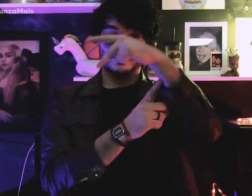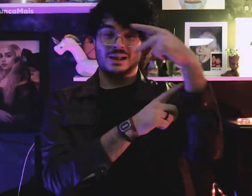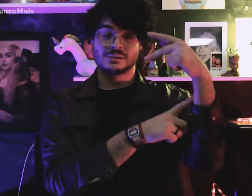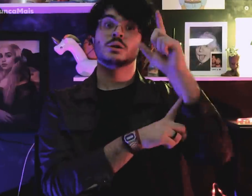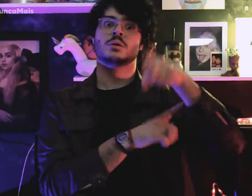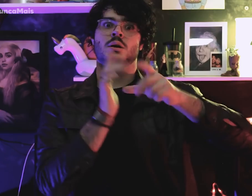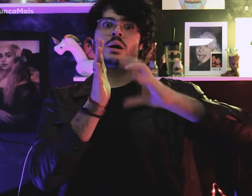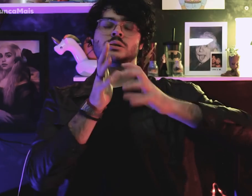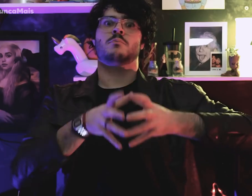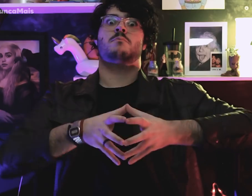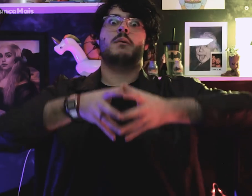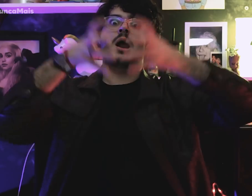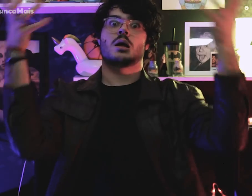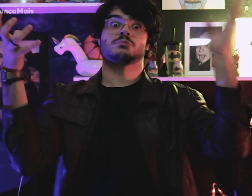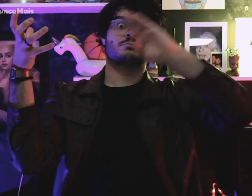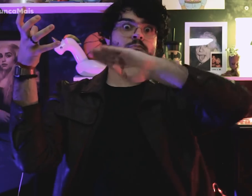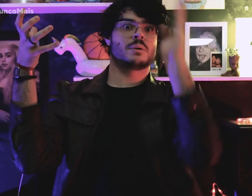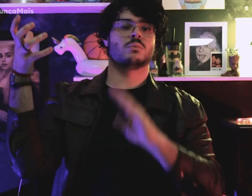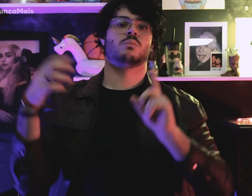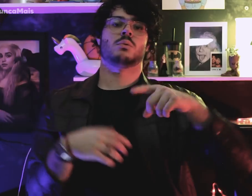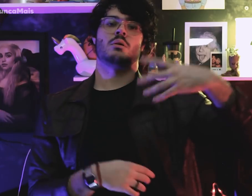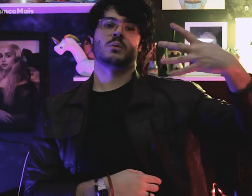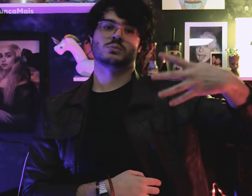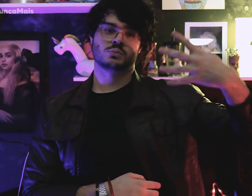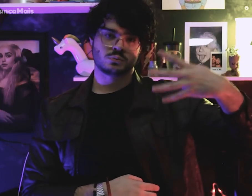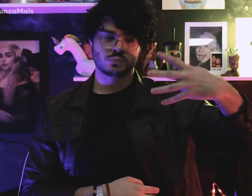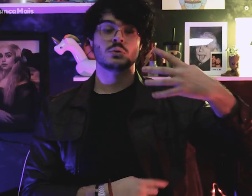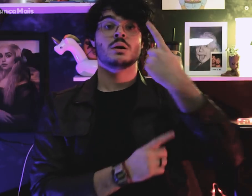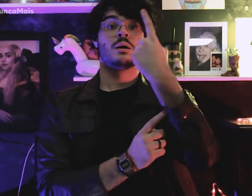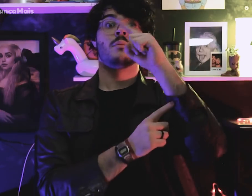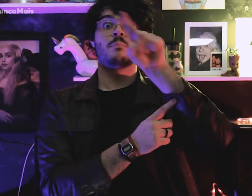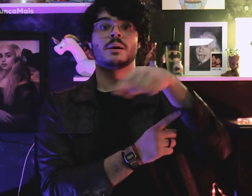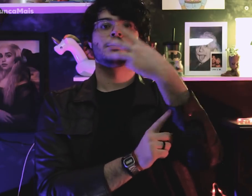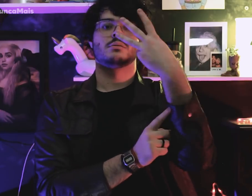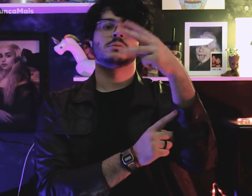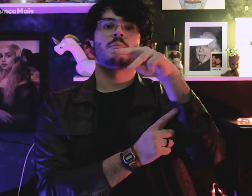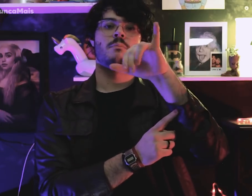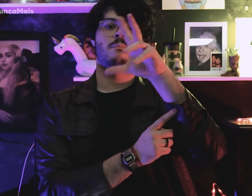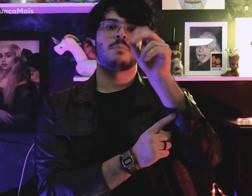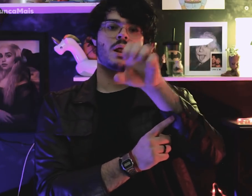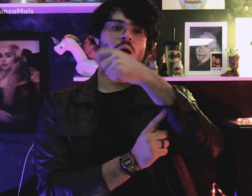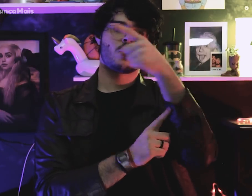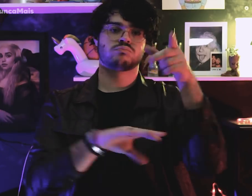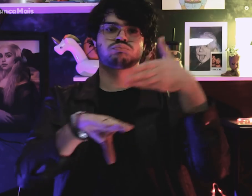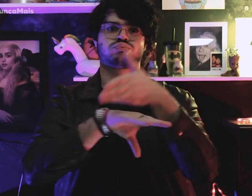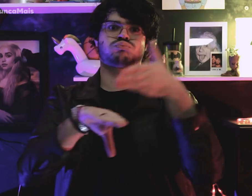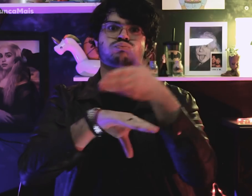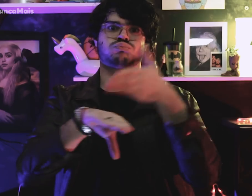Este partido é o quarto maior do Brasil, com 1,3 milhão de filiados.